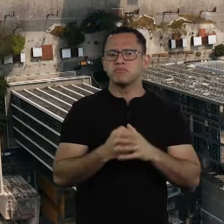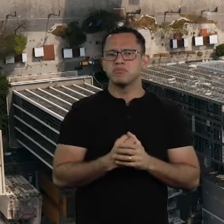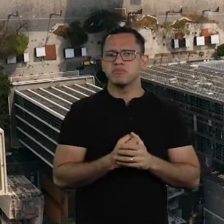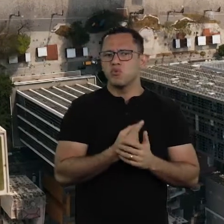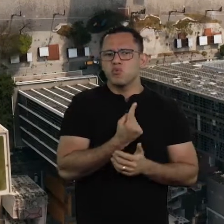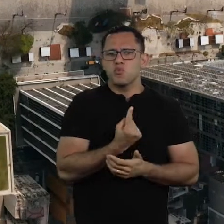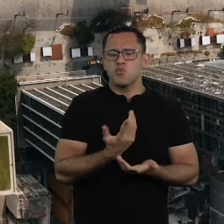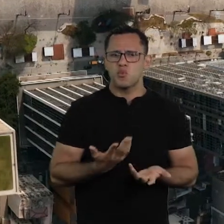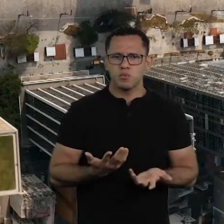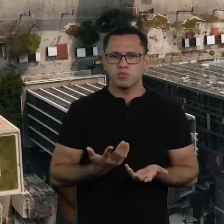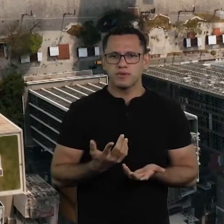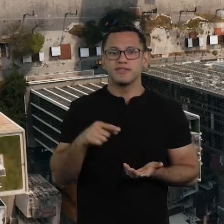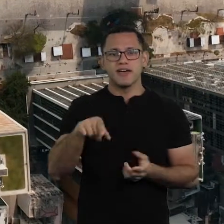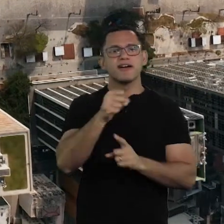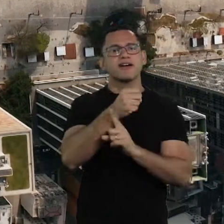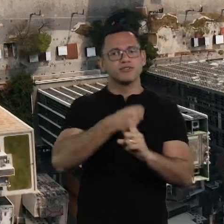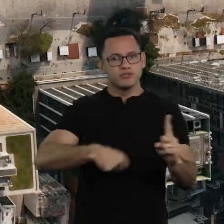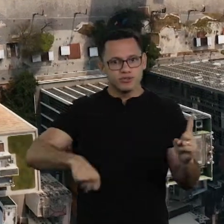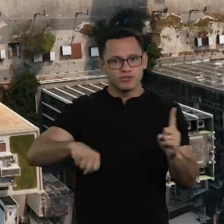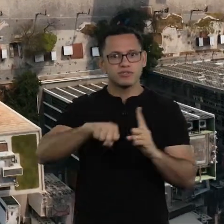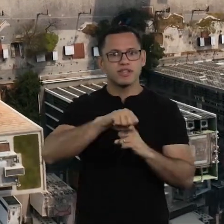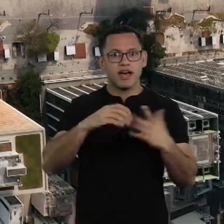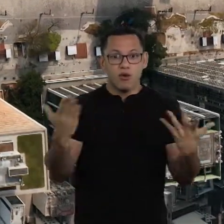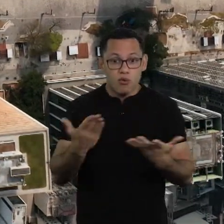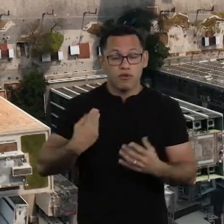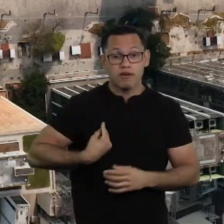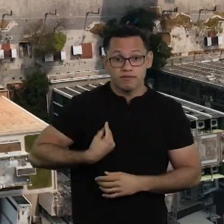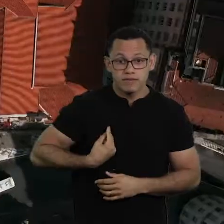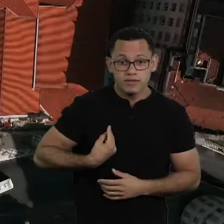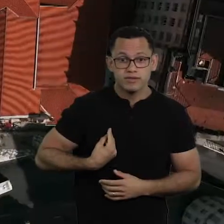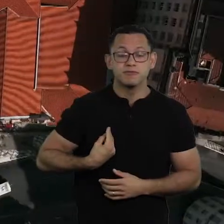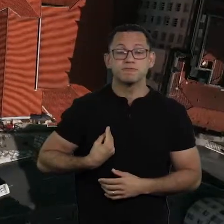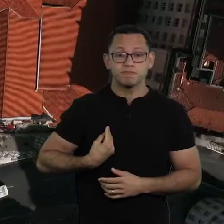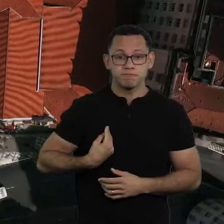In this atomized society we live in,